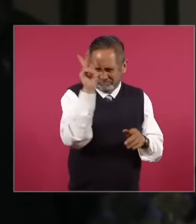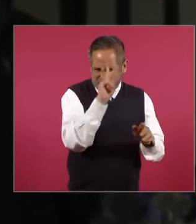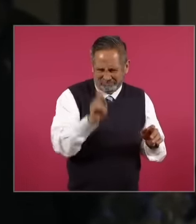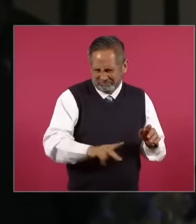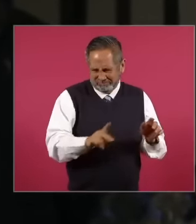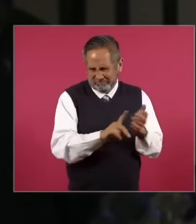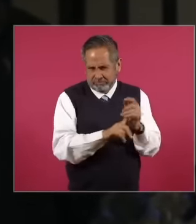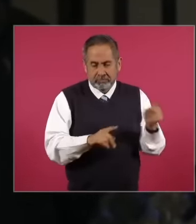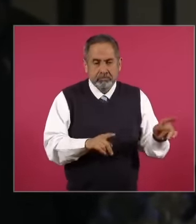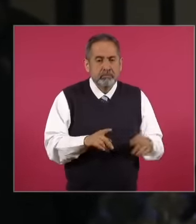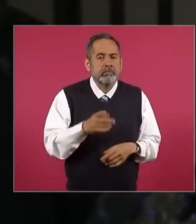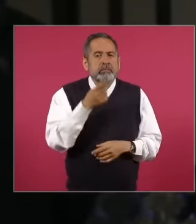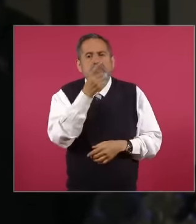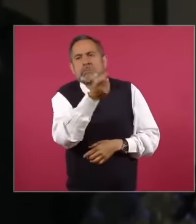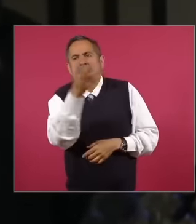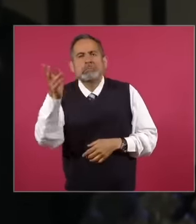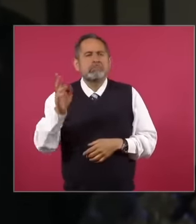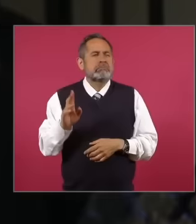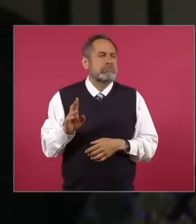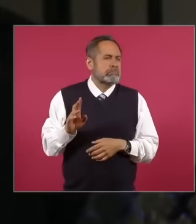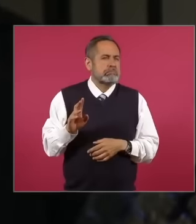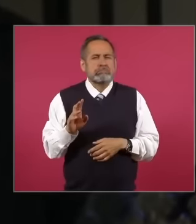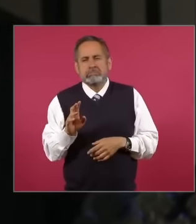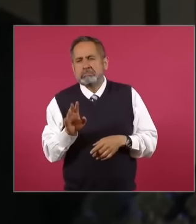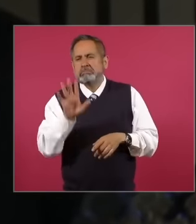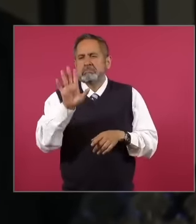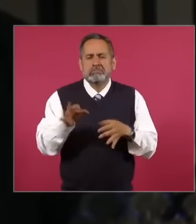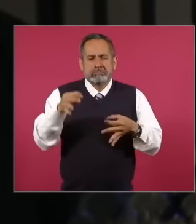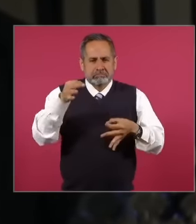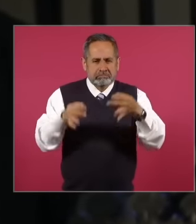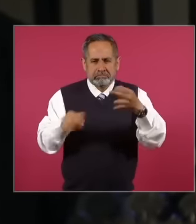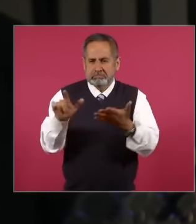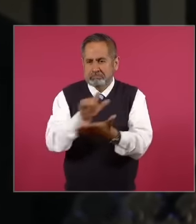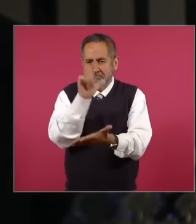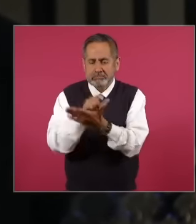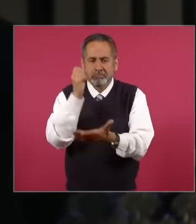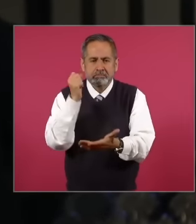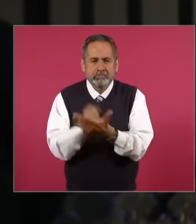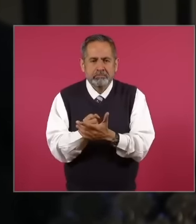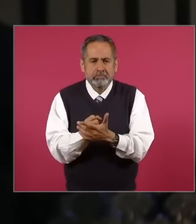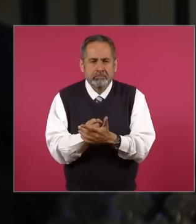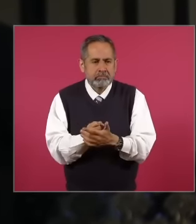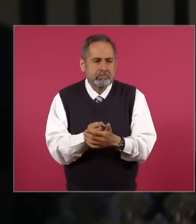the Judicial Reform in the face of this Vision is that it was a haiga been as it has been But